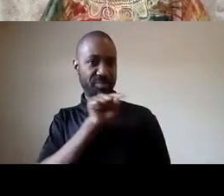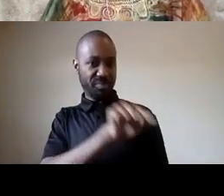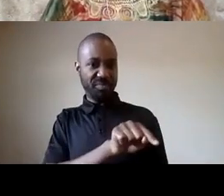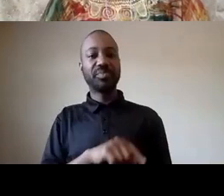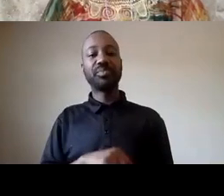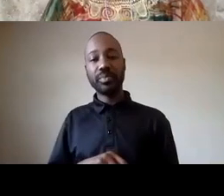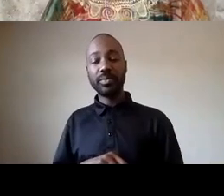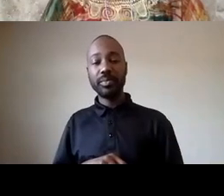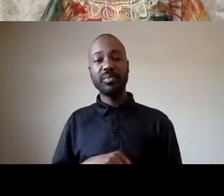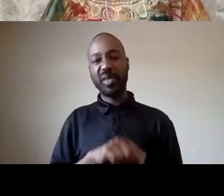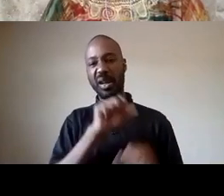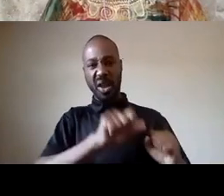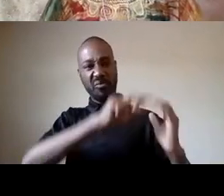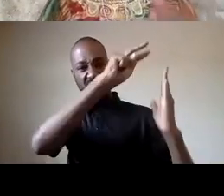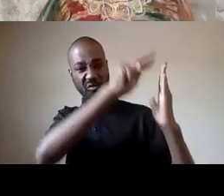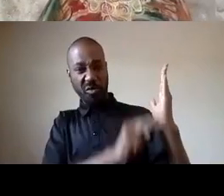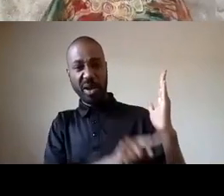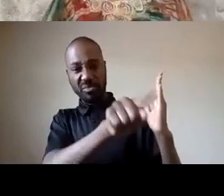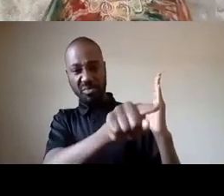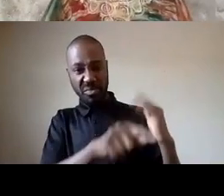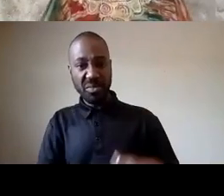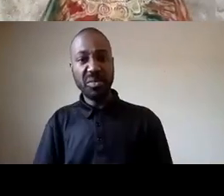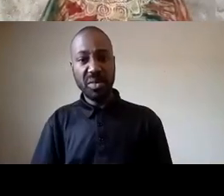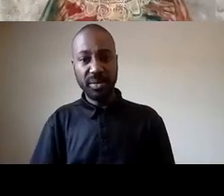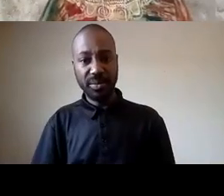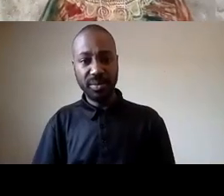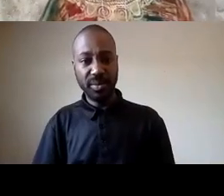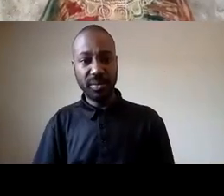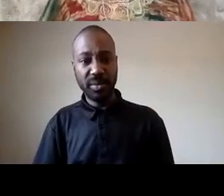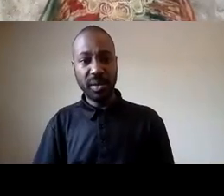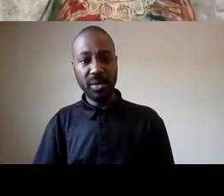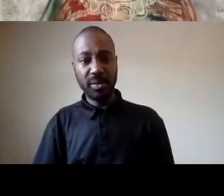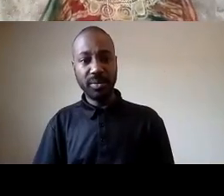systematically and intentionally targeted for demise we affirm our